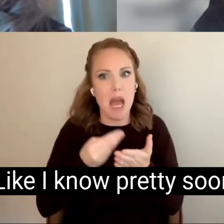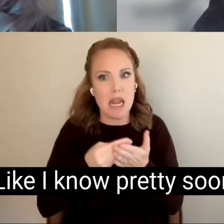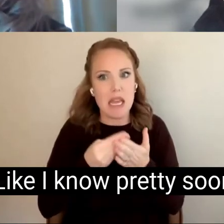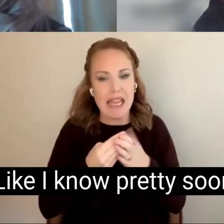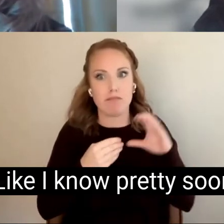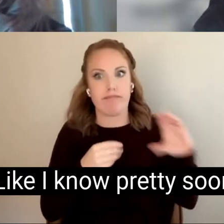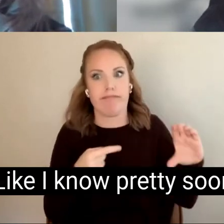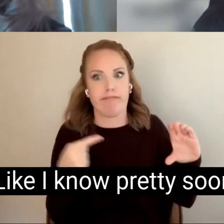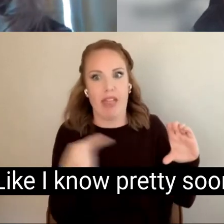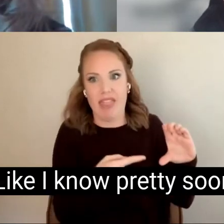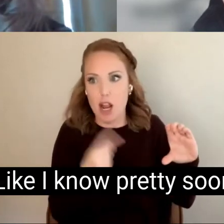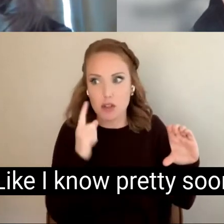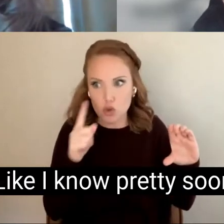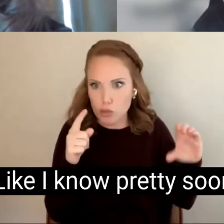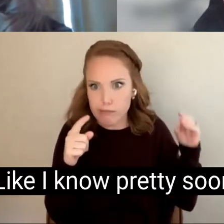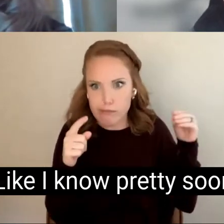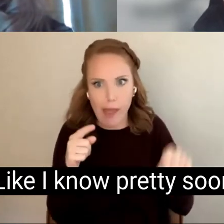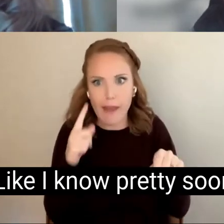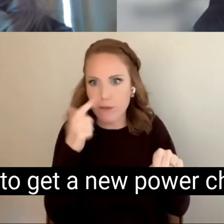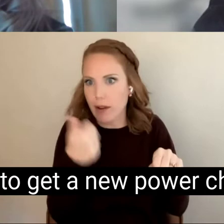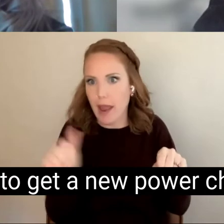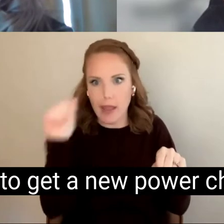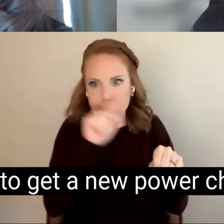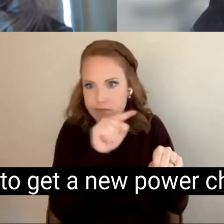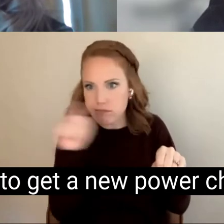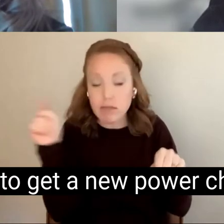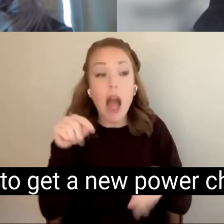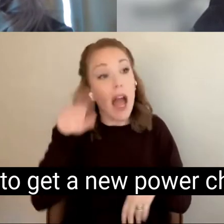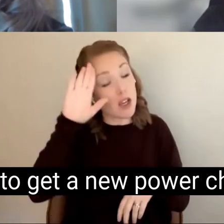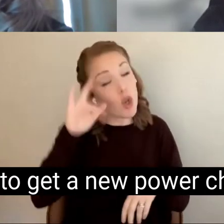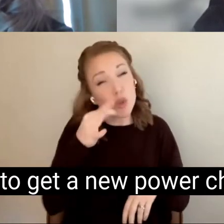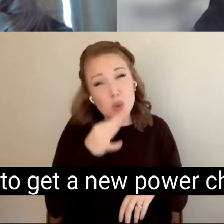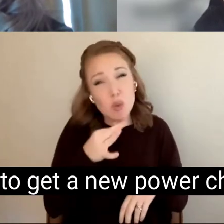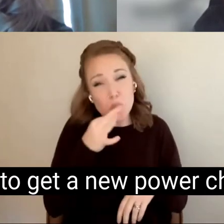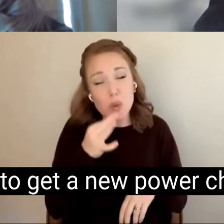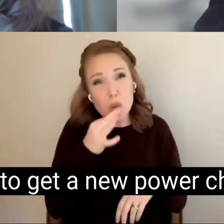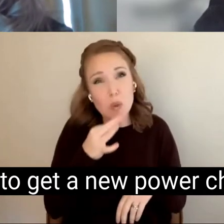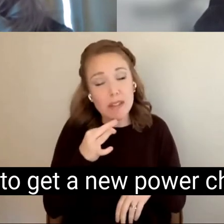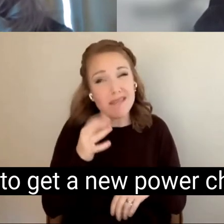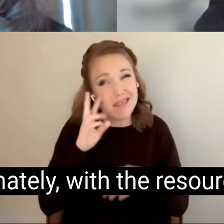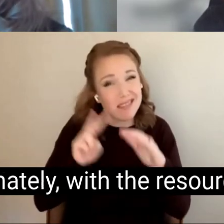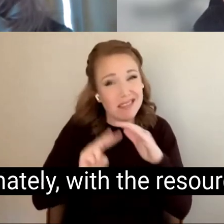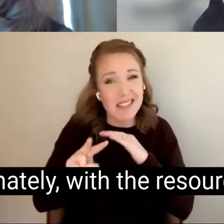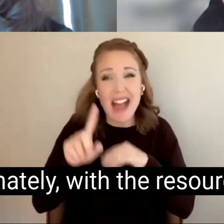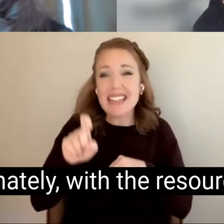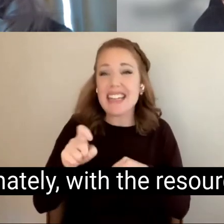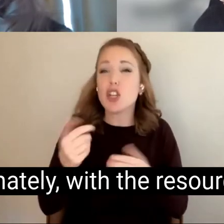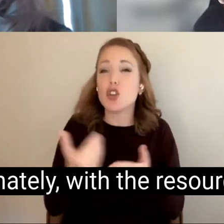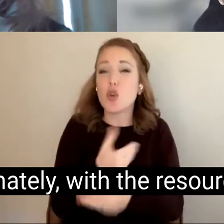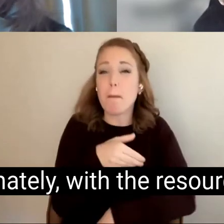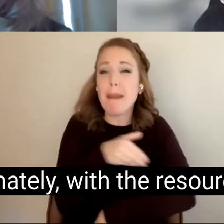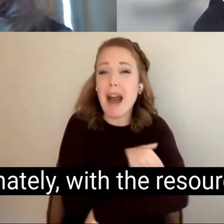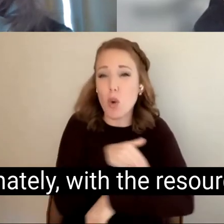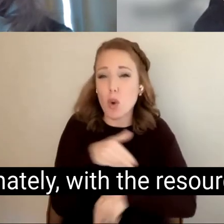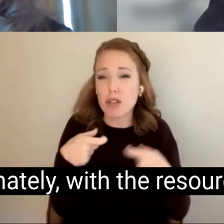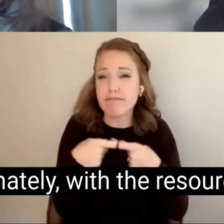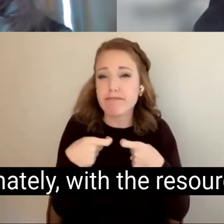Like I know pretty soon. I need to get a new power chair and unfortunately, with the resources that I